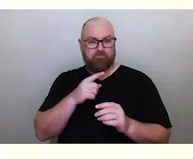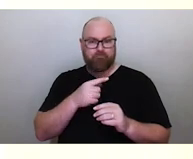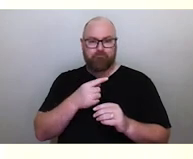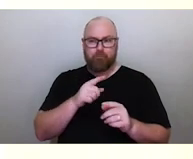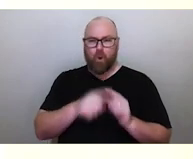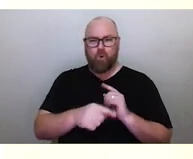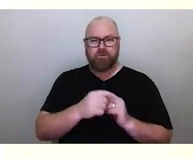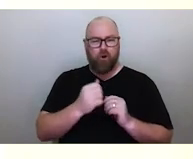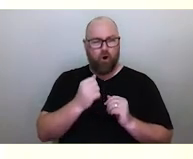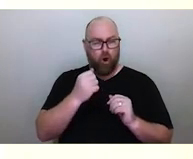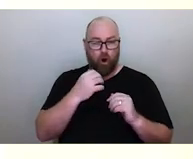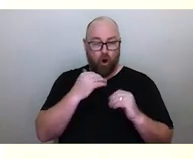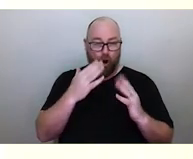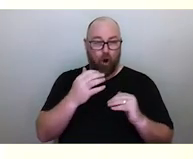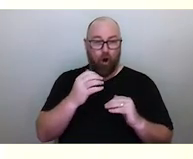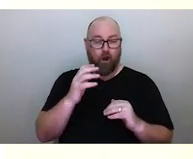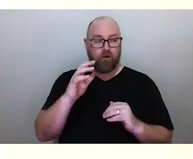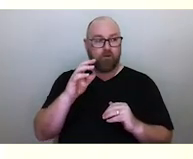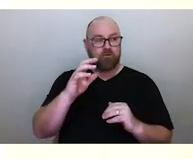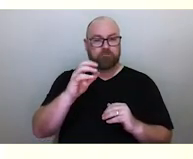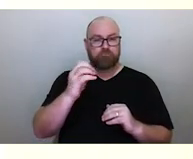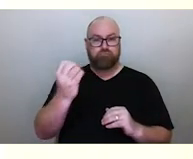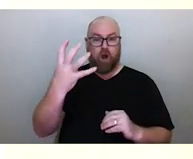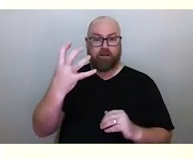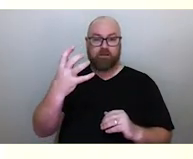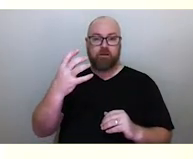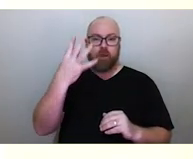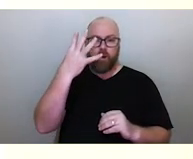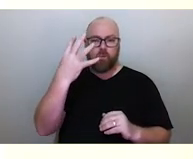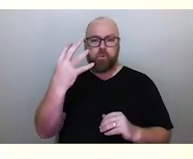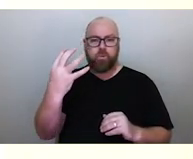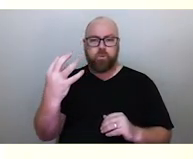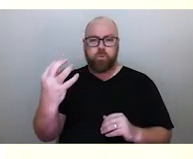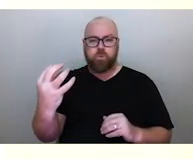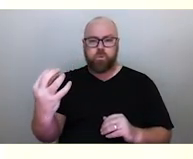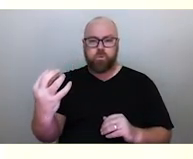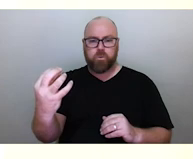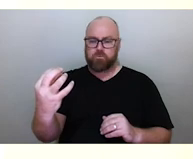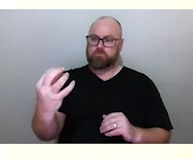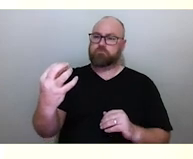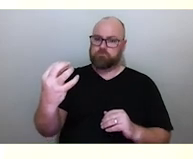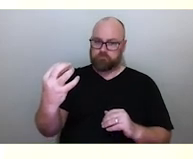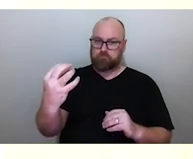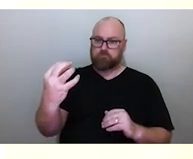to something like 23rd of 24th brightest star in the sky. It was very noticeable to the naked eye